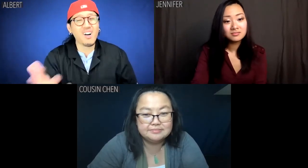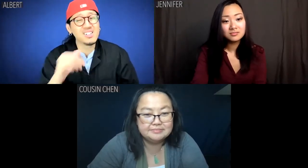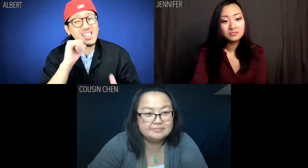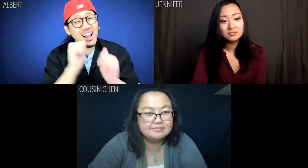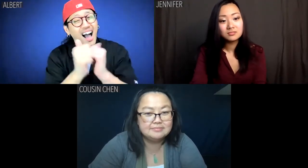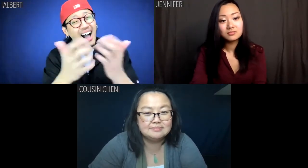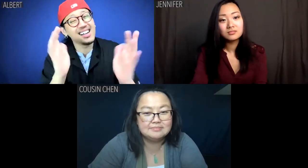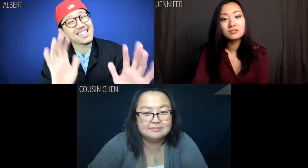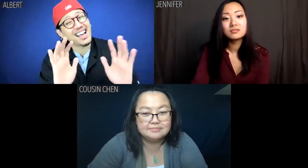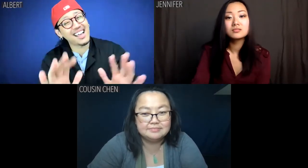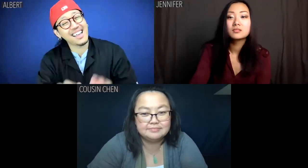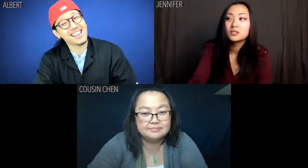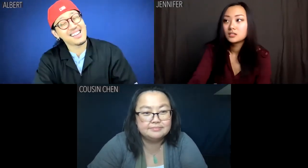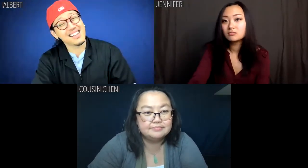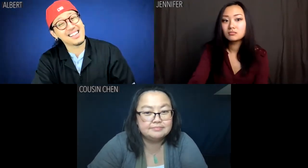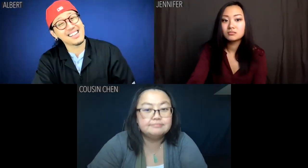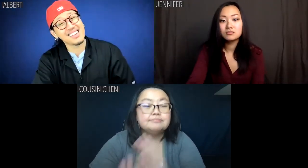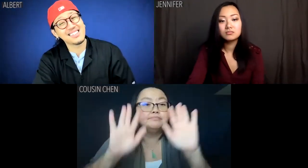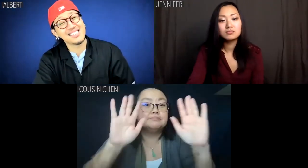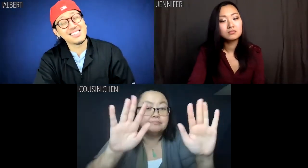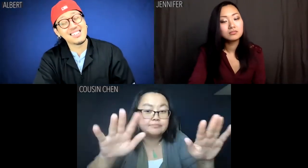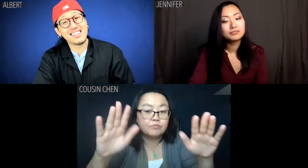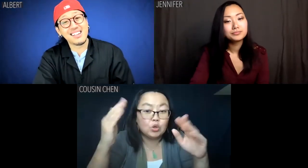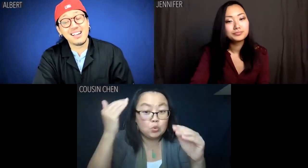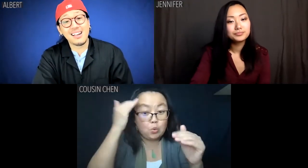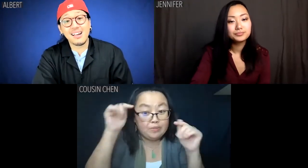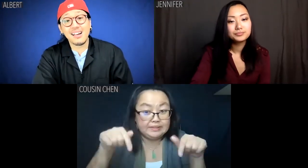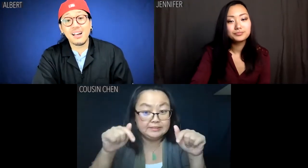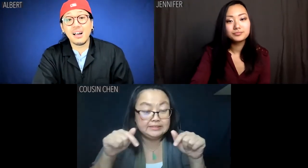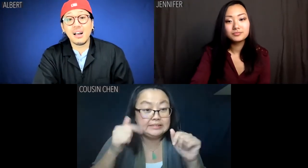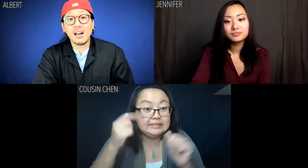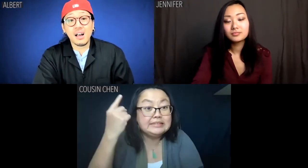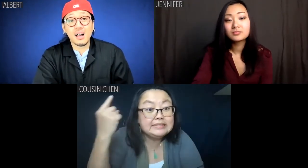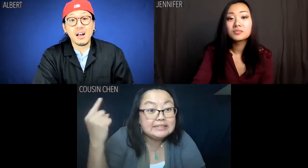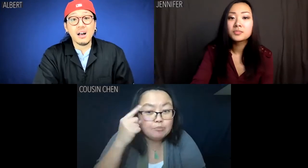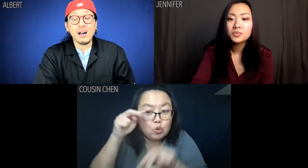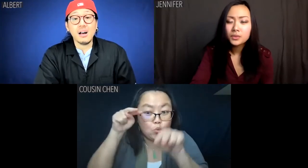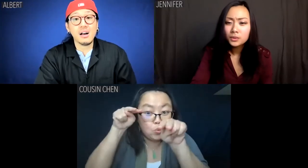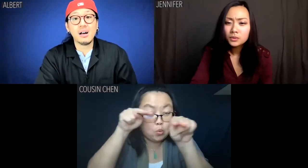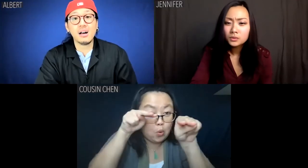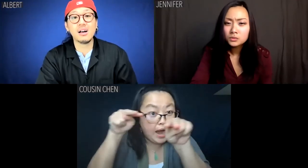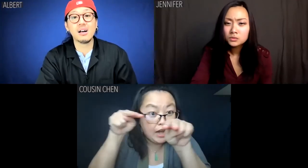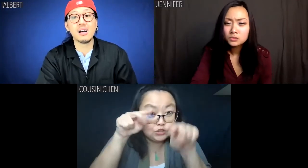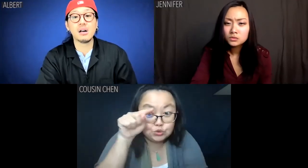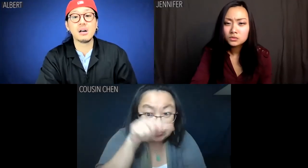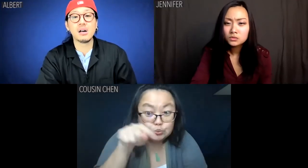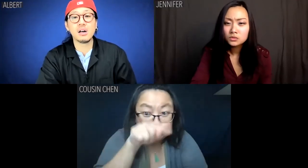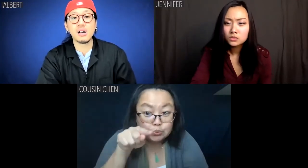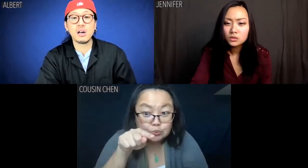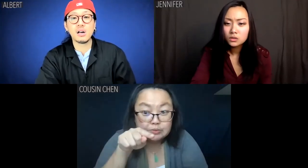Albert: This isn't a contest. Cousin Chen: Please know that you are being watched.